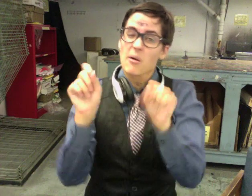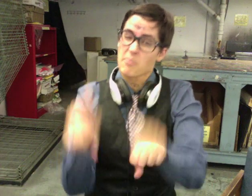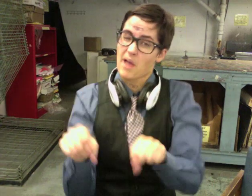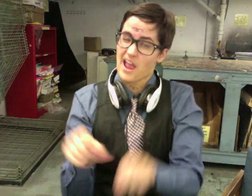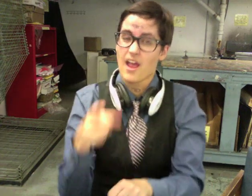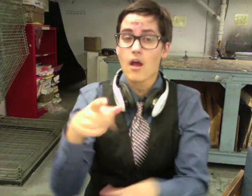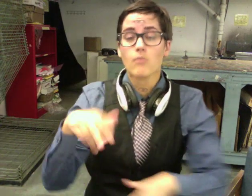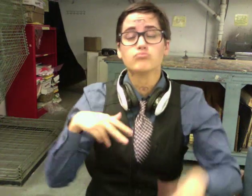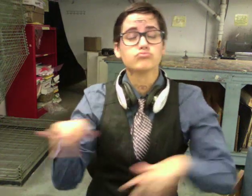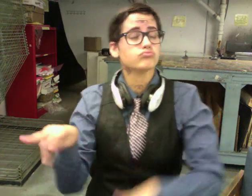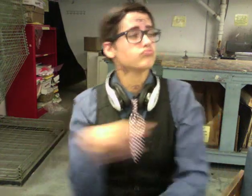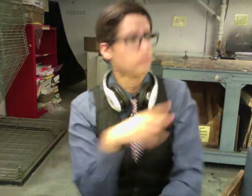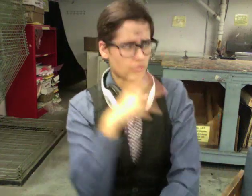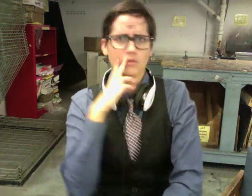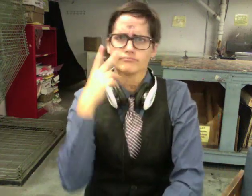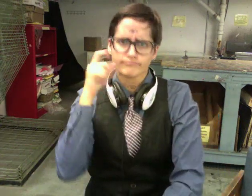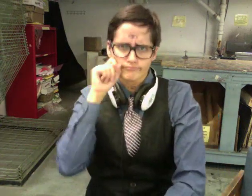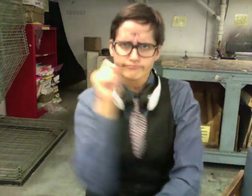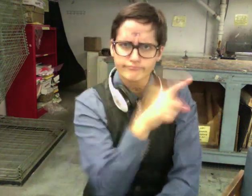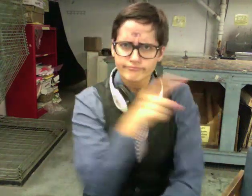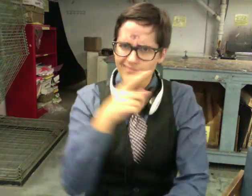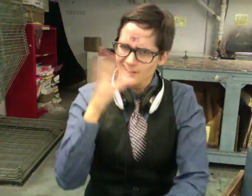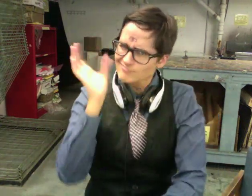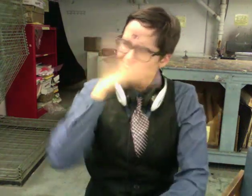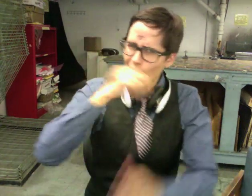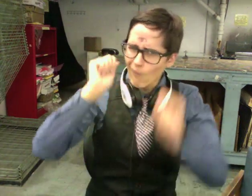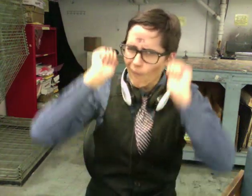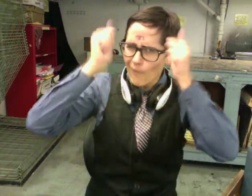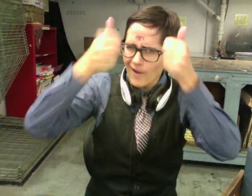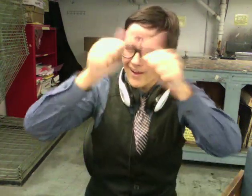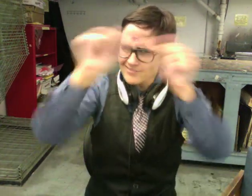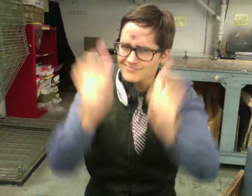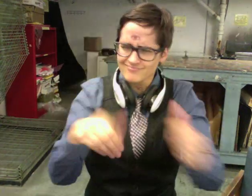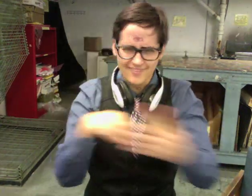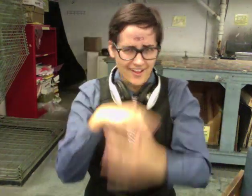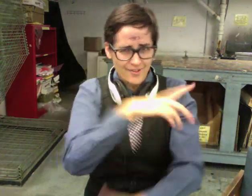figures in the dog park. DO NOT APPROACH THEM. DO NOT APPROACH THE DOG PARK. The fence is